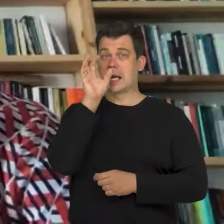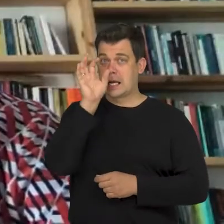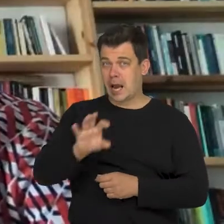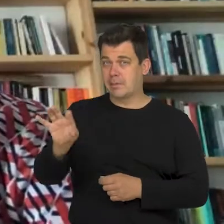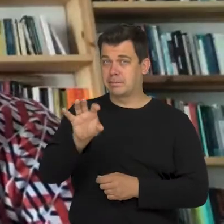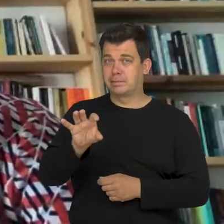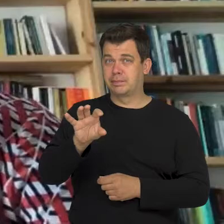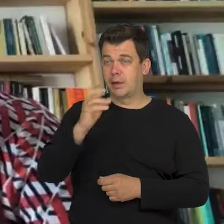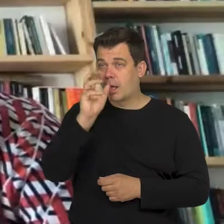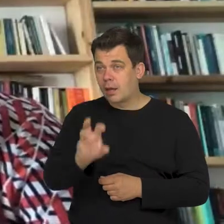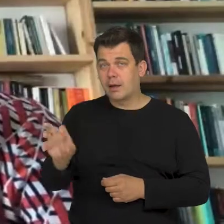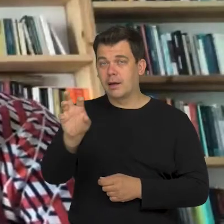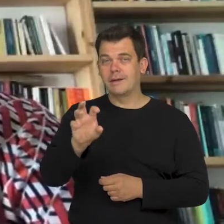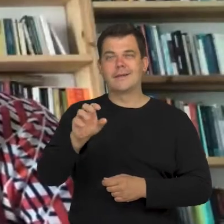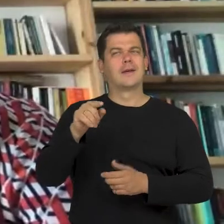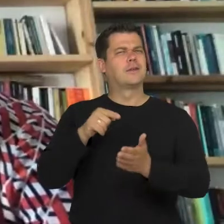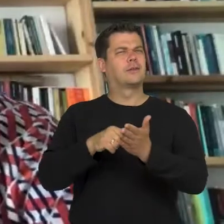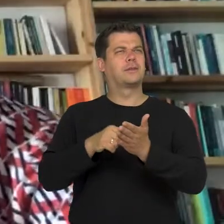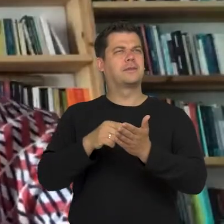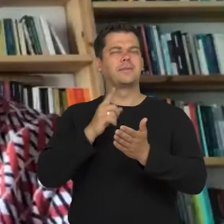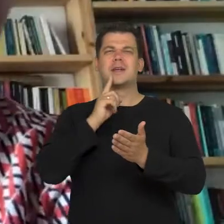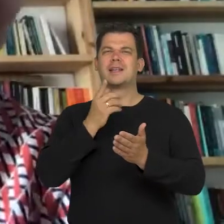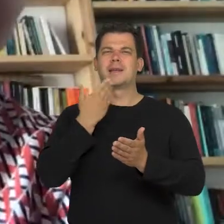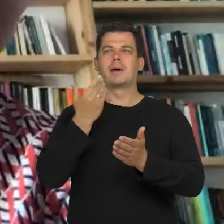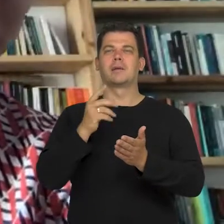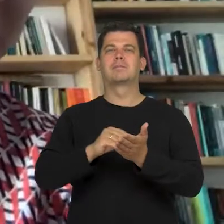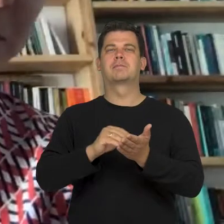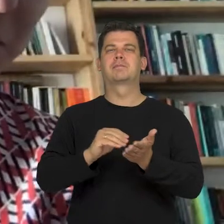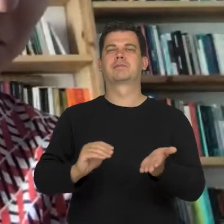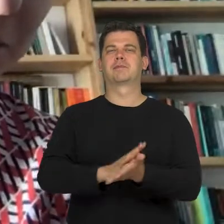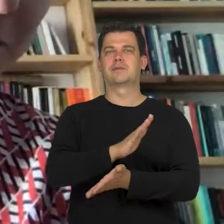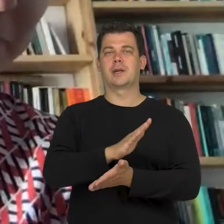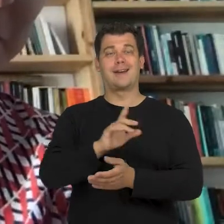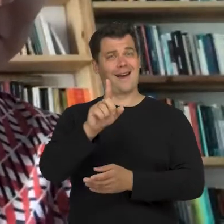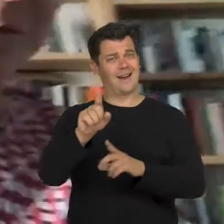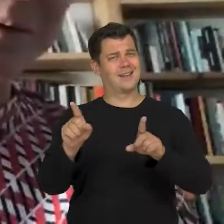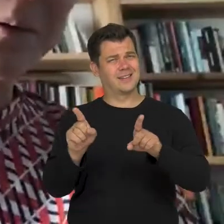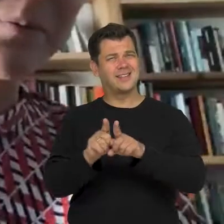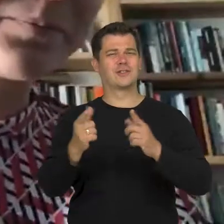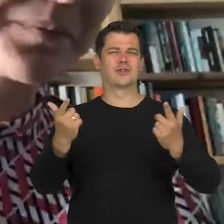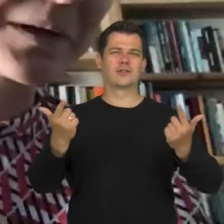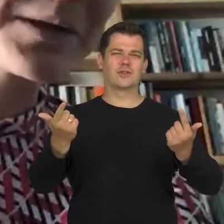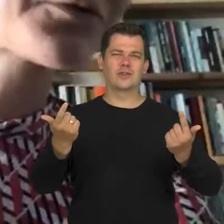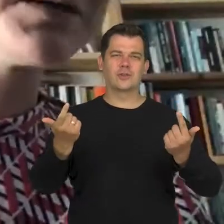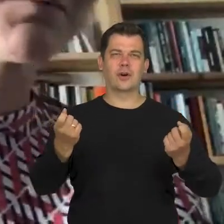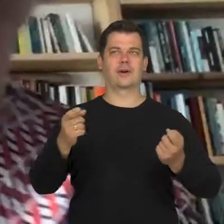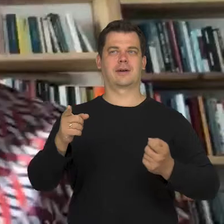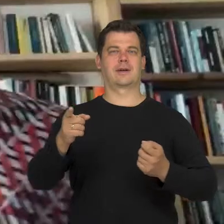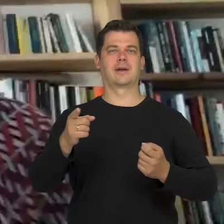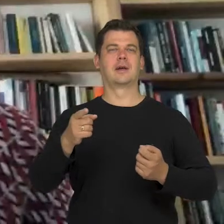to which we not only get used to but also the one for which we don't have permission